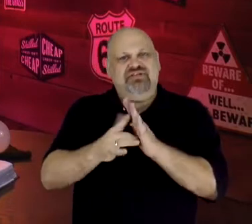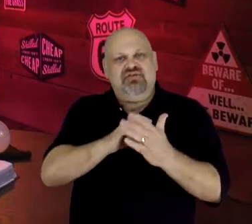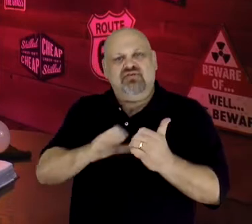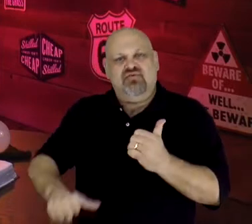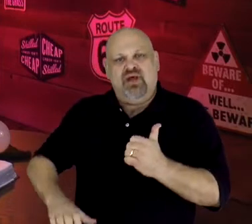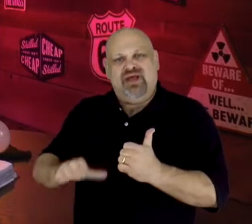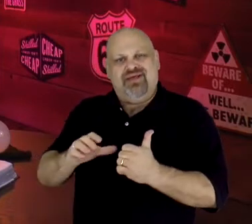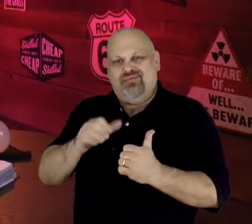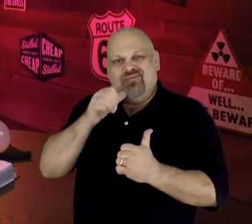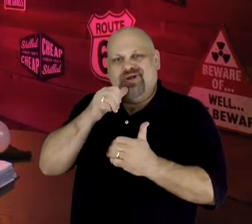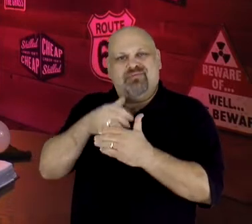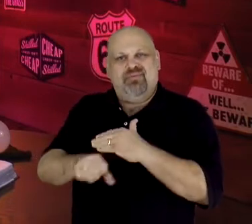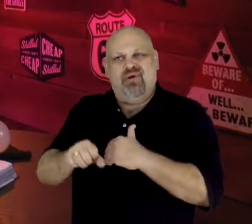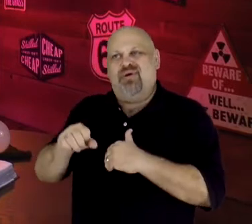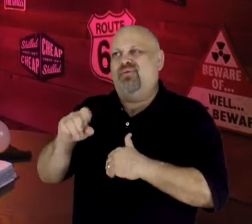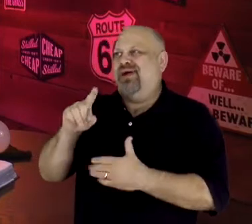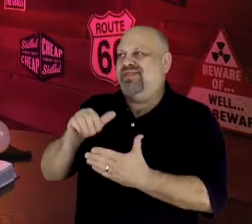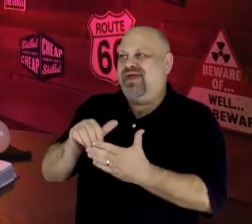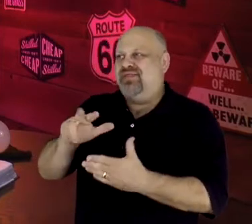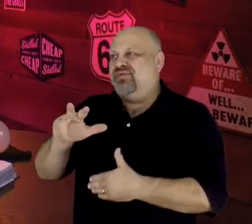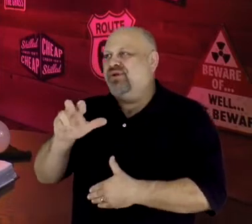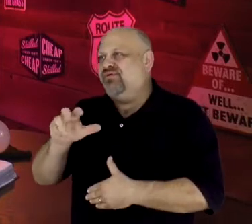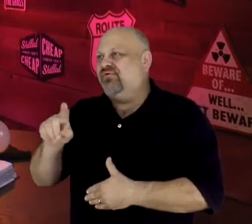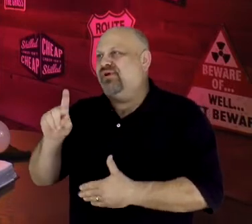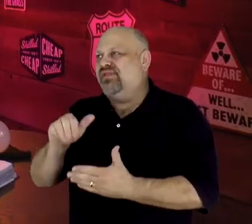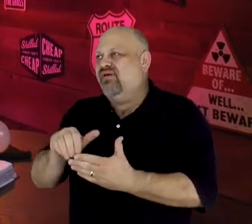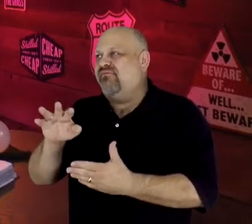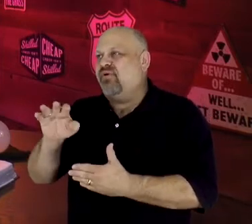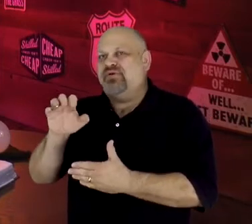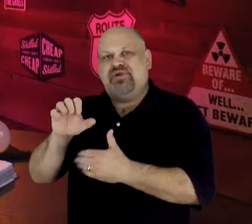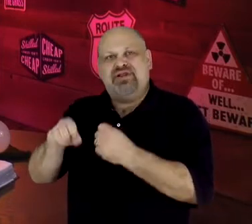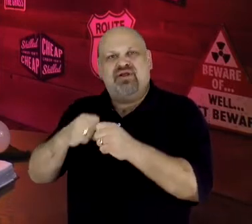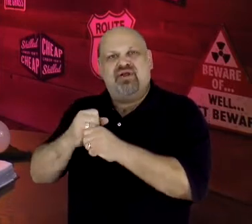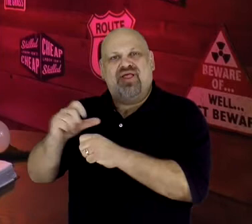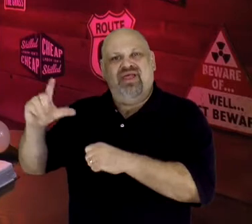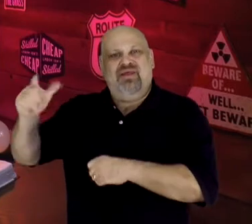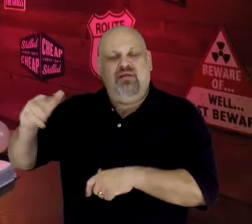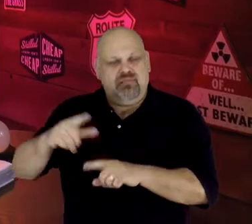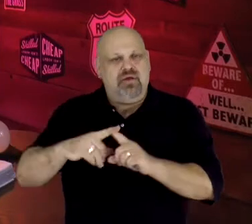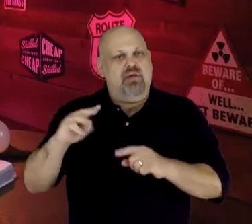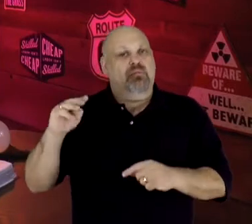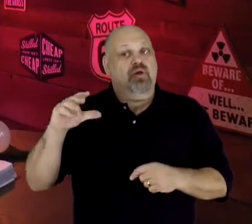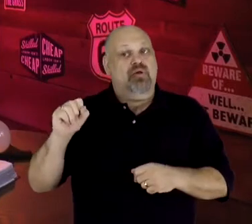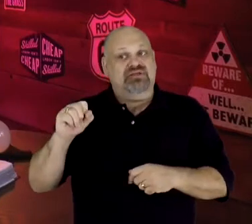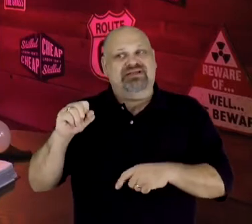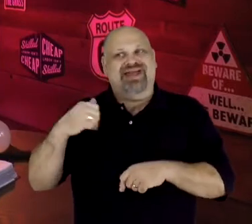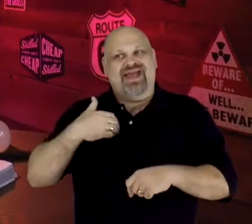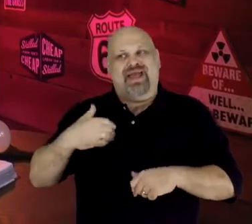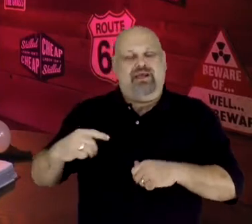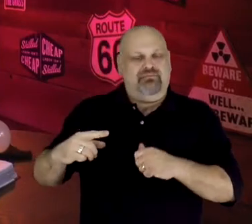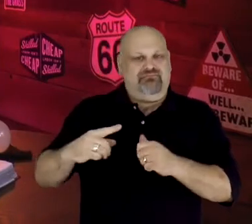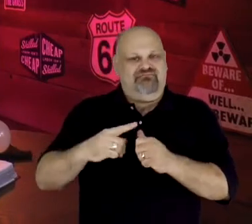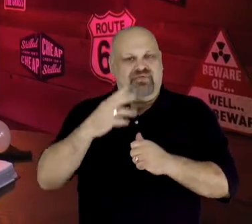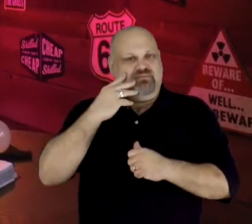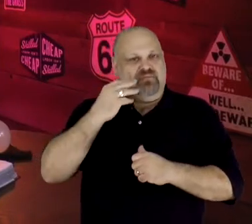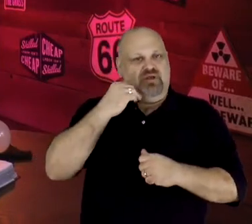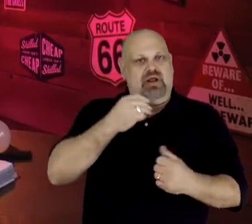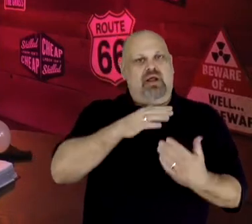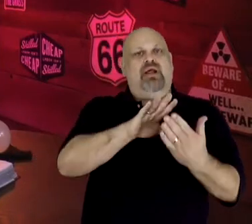Like Abraham, Moses had a first-hand encounter with the pre-incarnate Jesus–a Christophany–